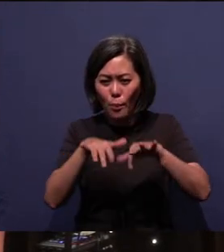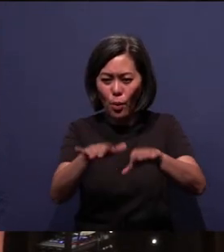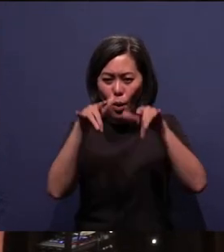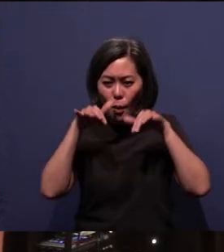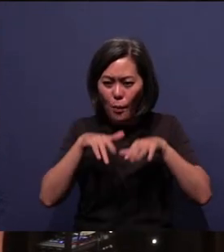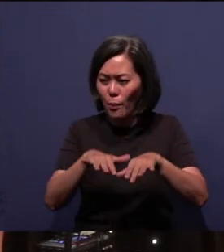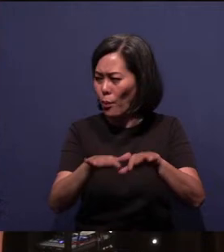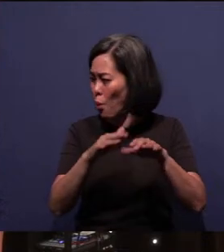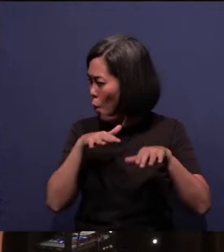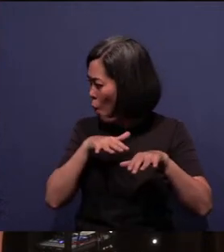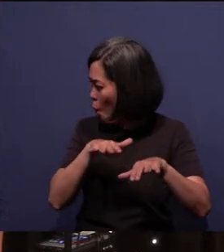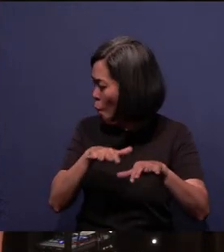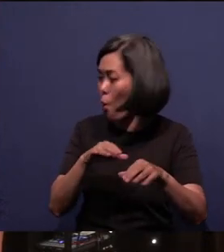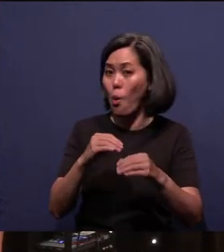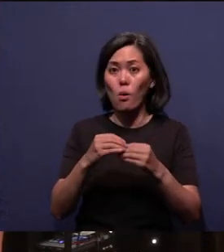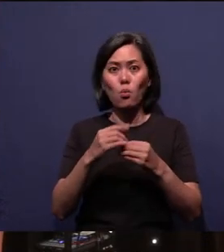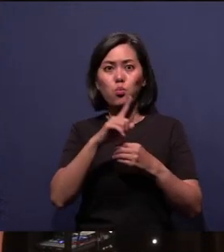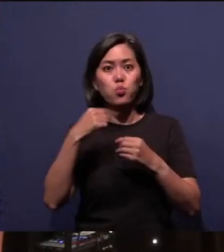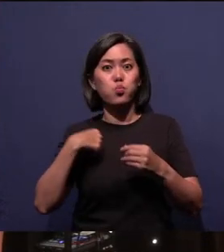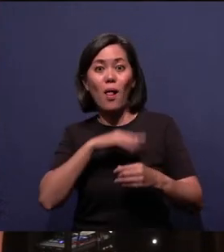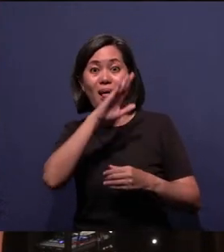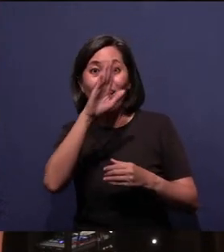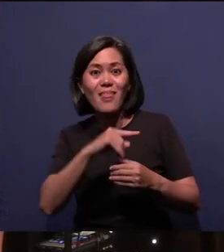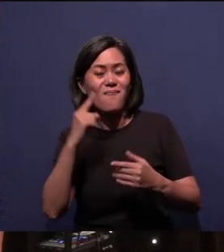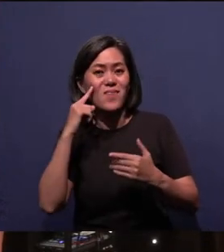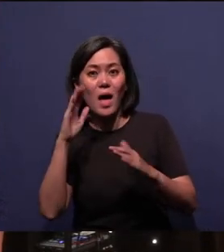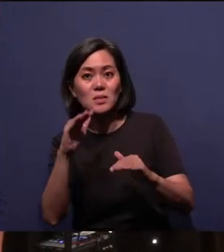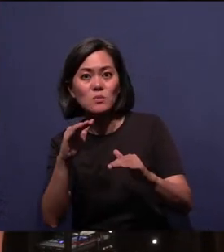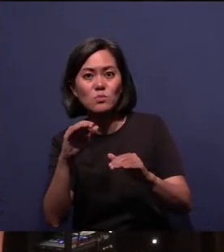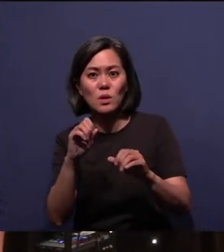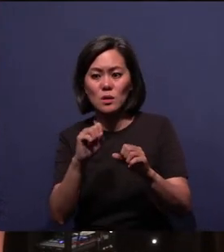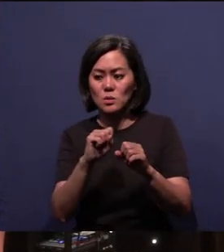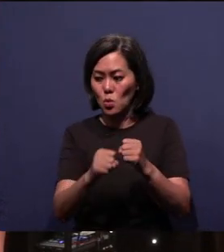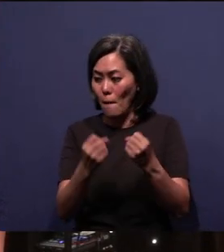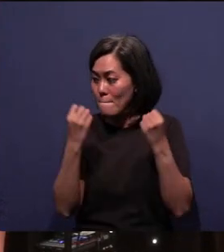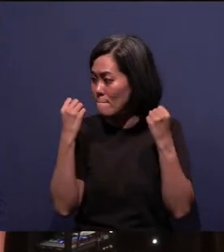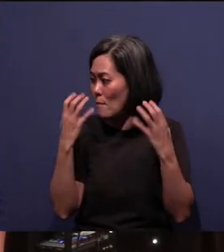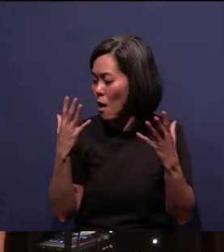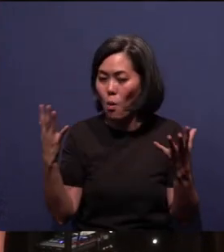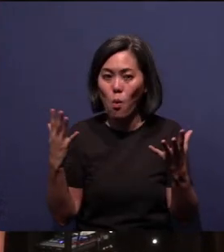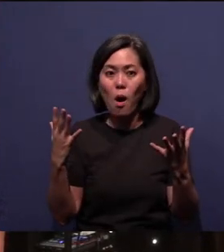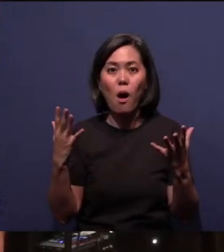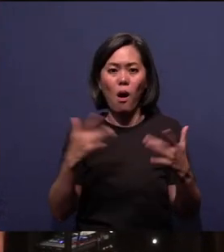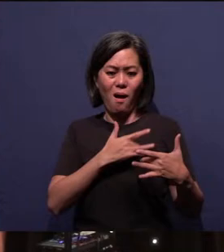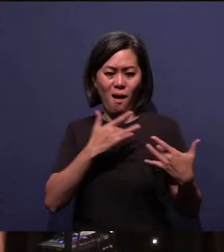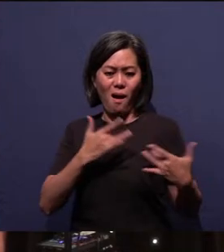And we never anticipated such an outpouring of hearts at the different stations.